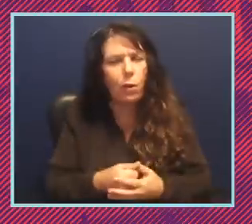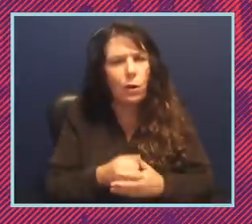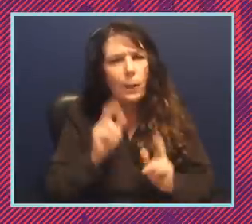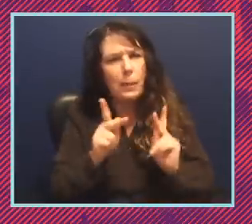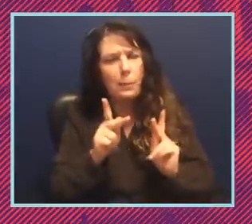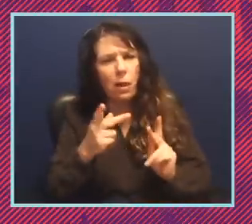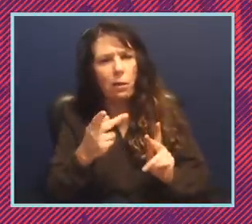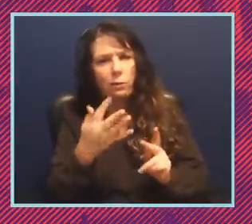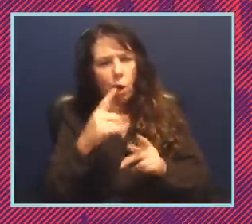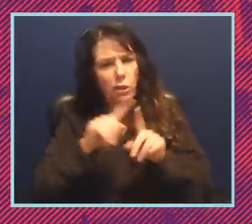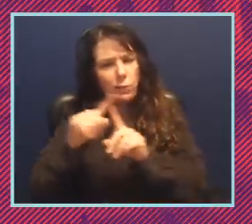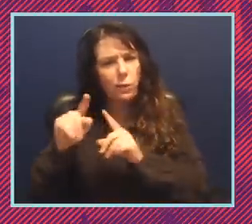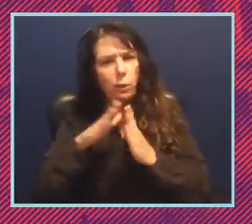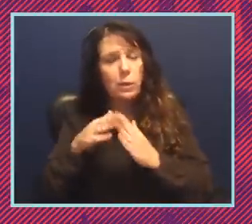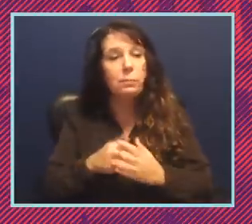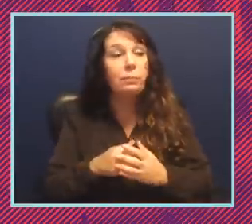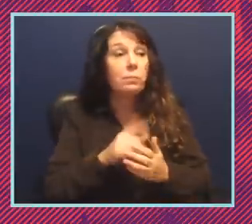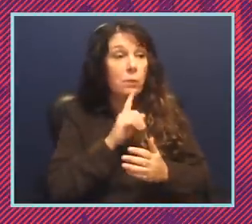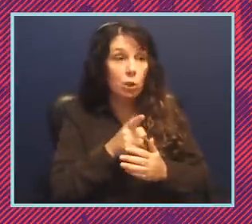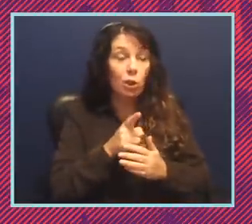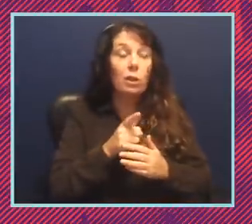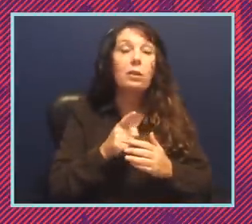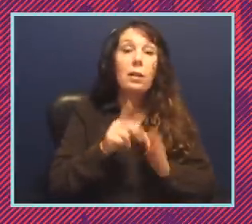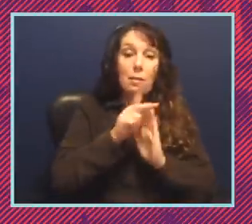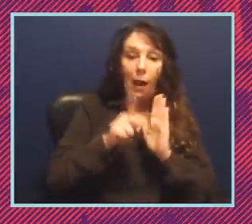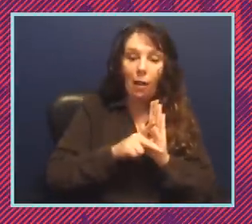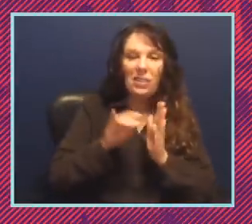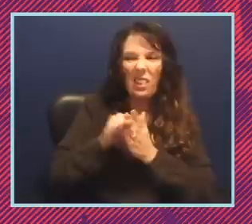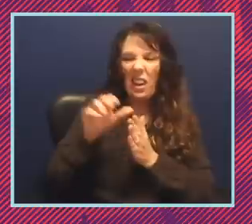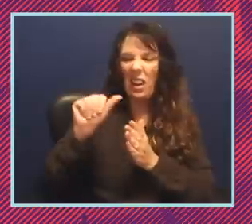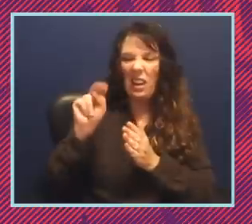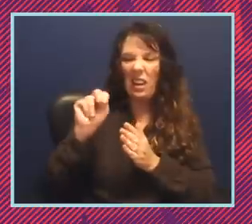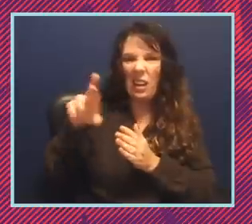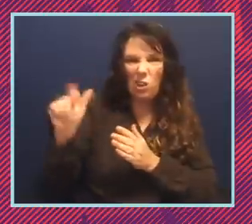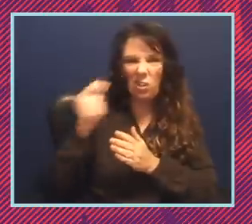sure so the policies that we care about that andrea mentioned those flow from the people